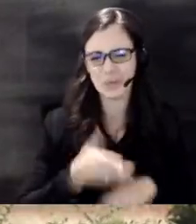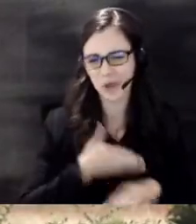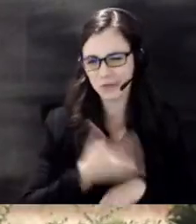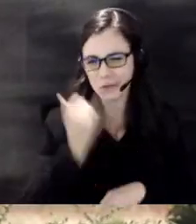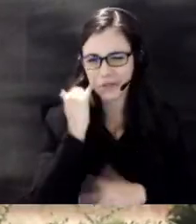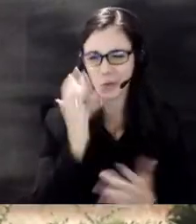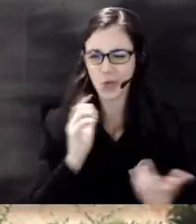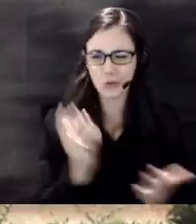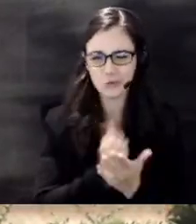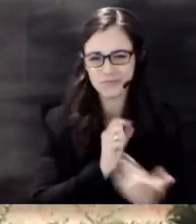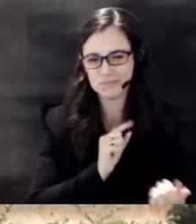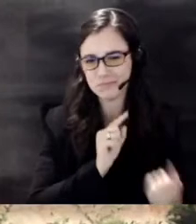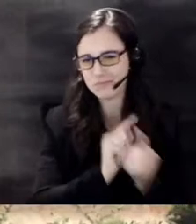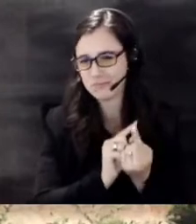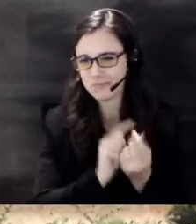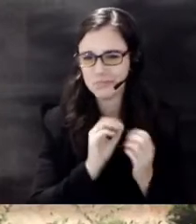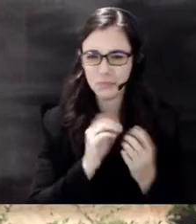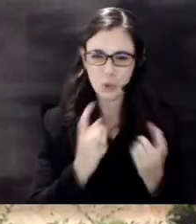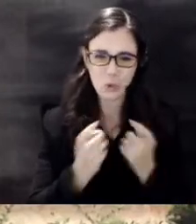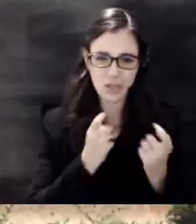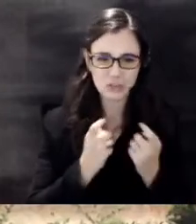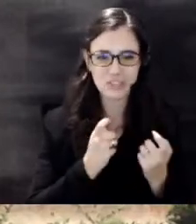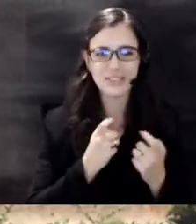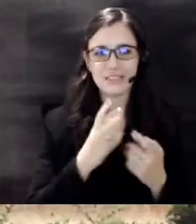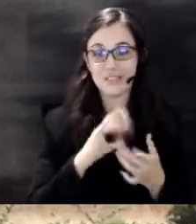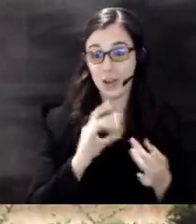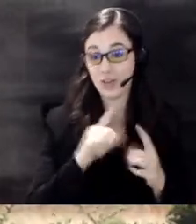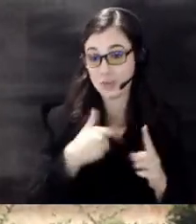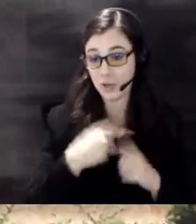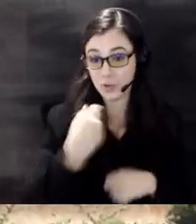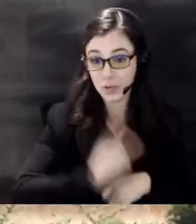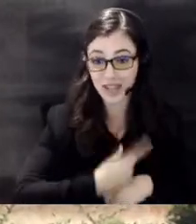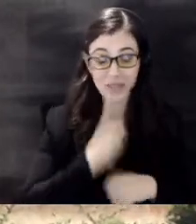to dive deeper into anything that we talked about today or really anything we have going on in our